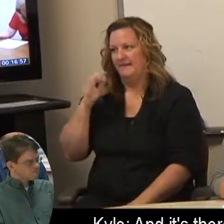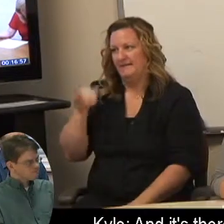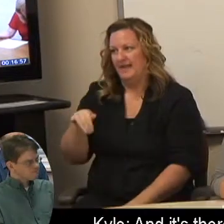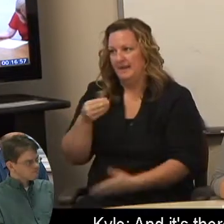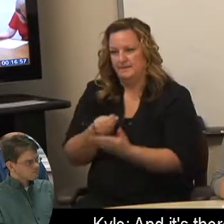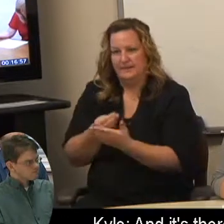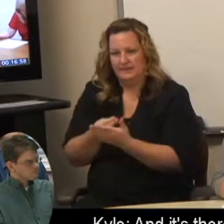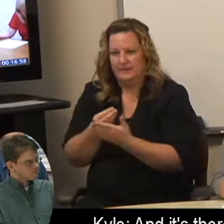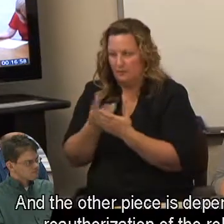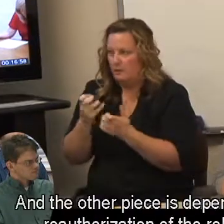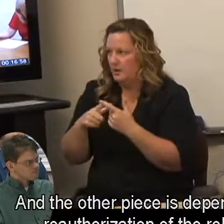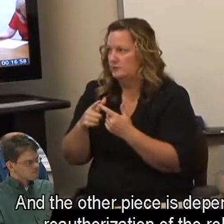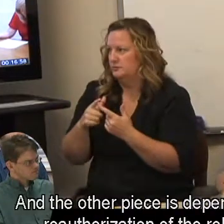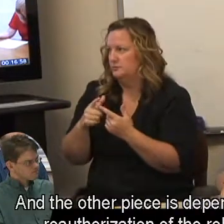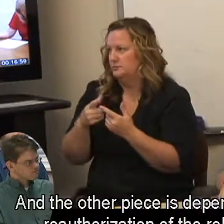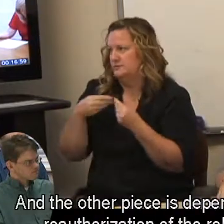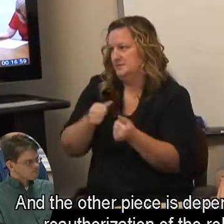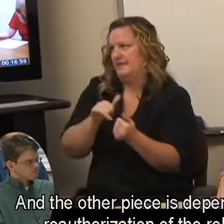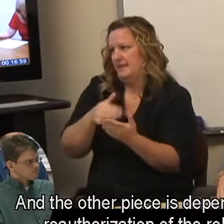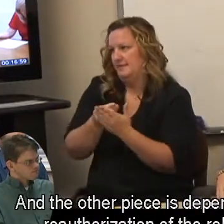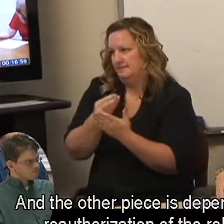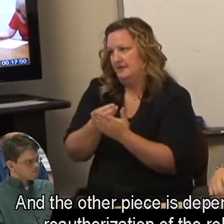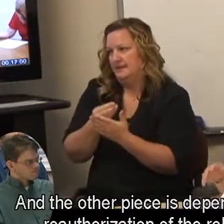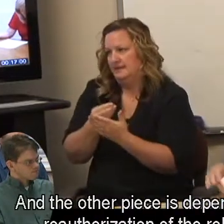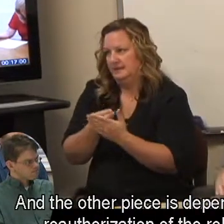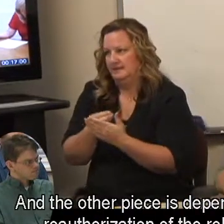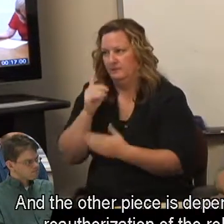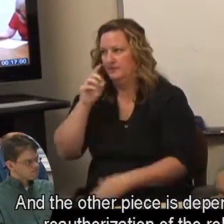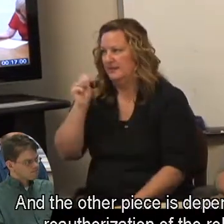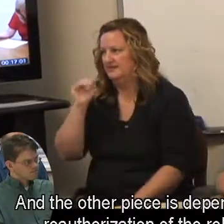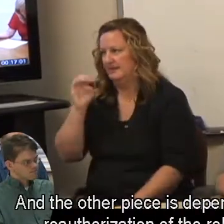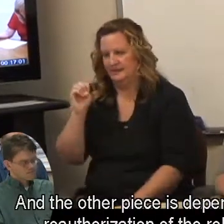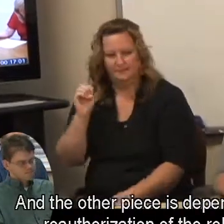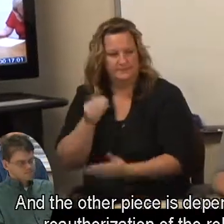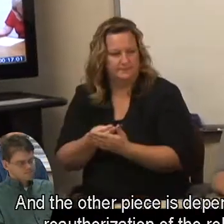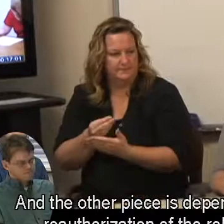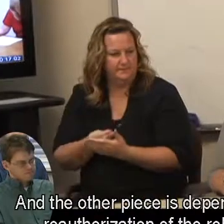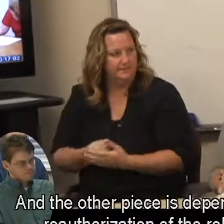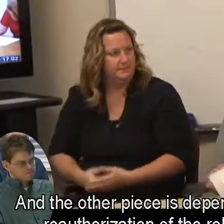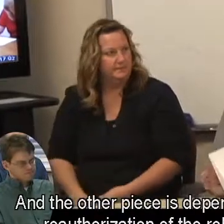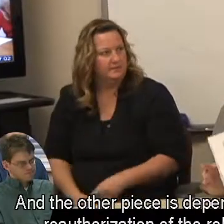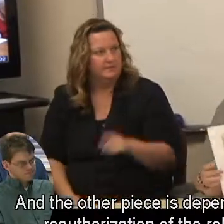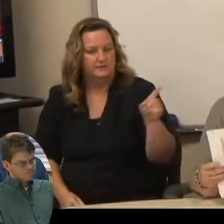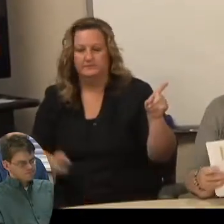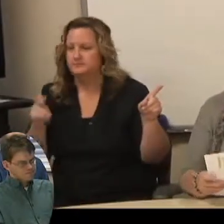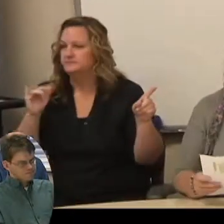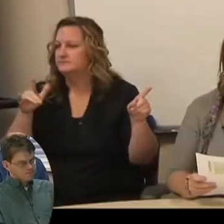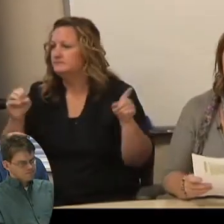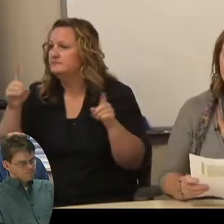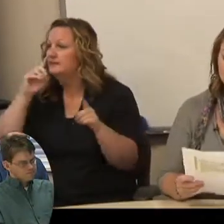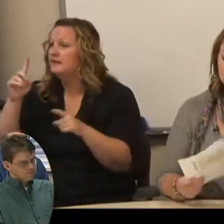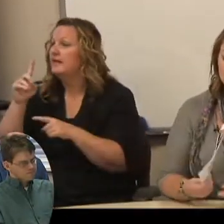Kyle: And it's there. And the other piece is depending on the reauthorization of the rehab act,